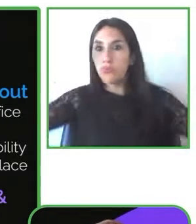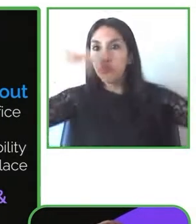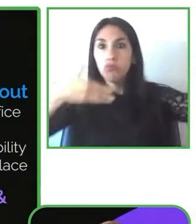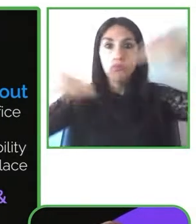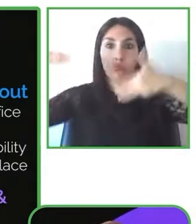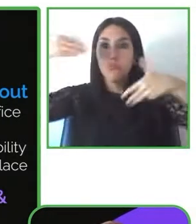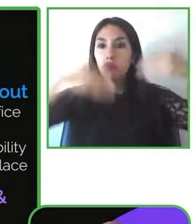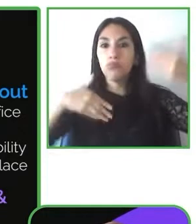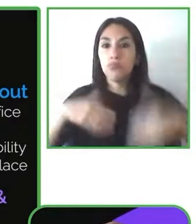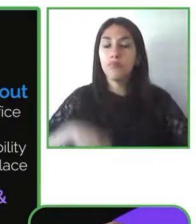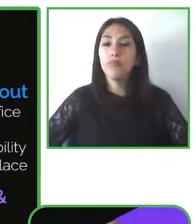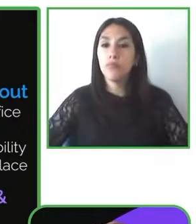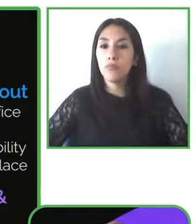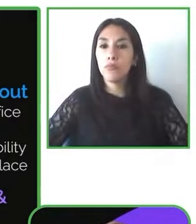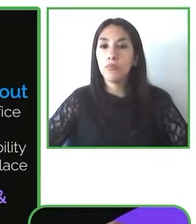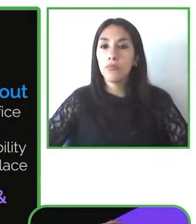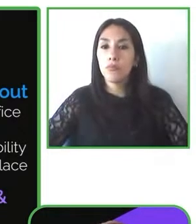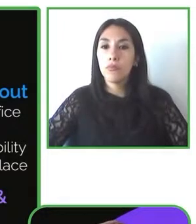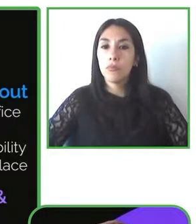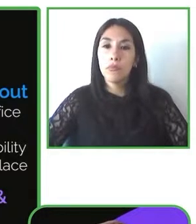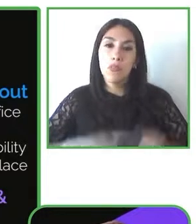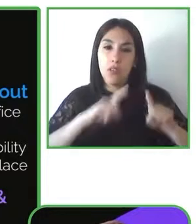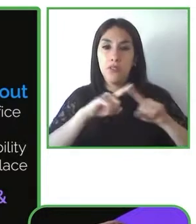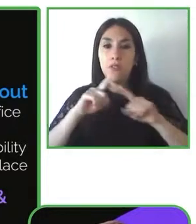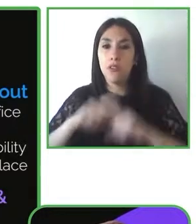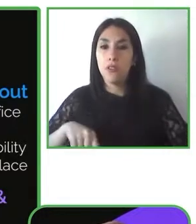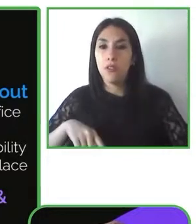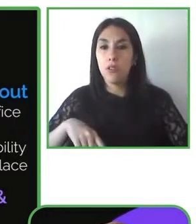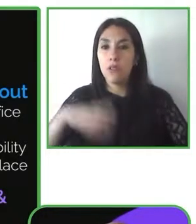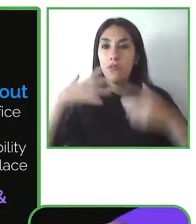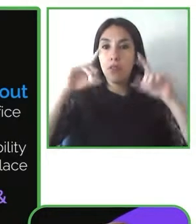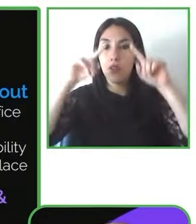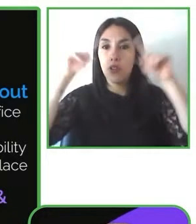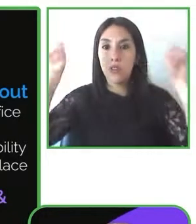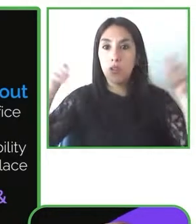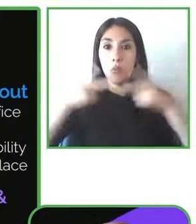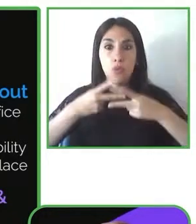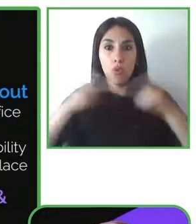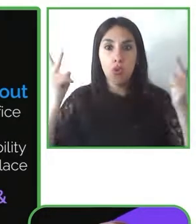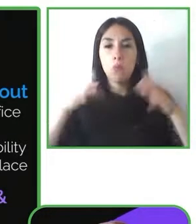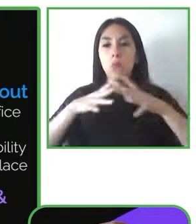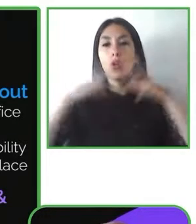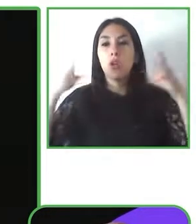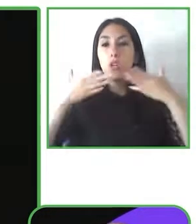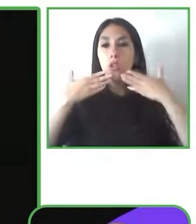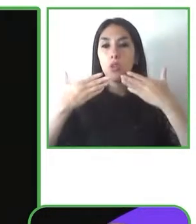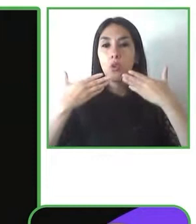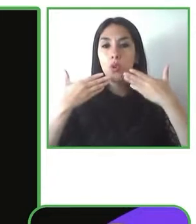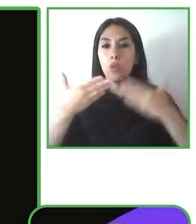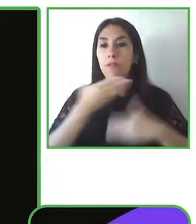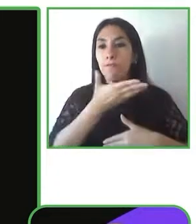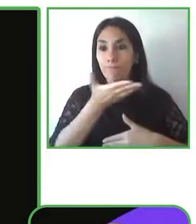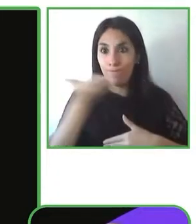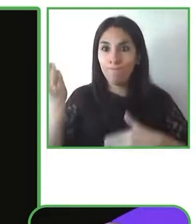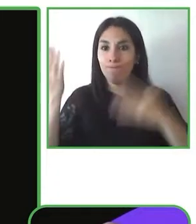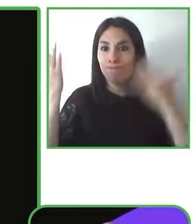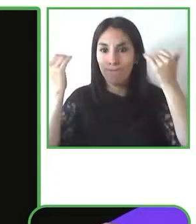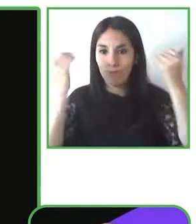Thank you very much for your attention and the next slide right thank you very much you